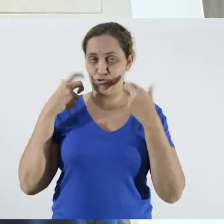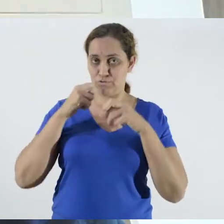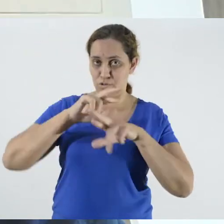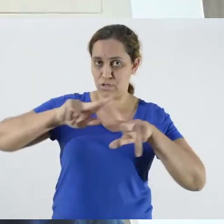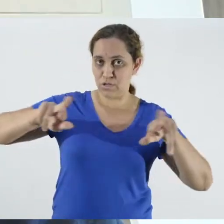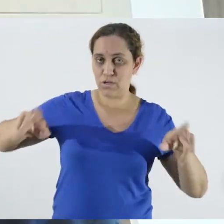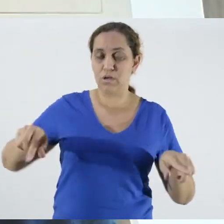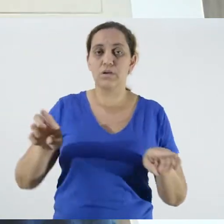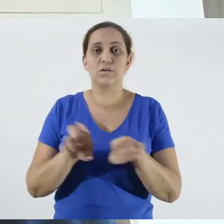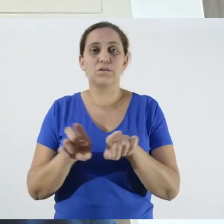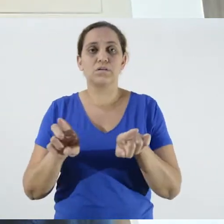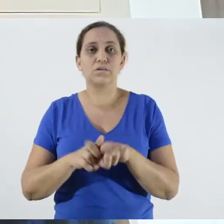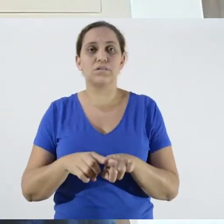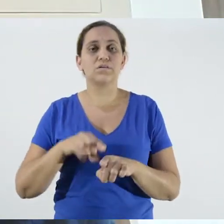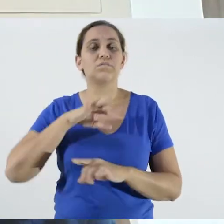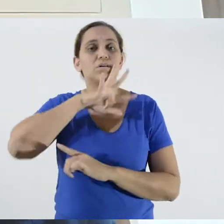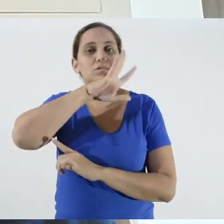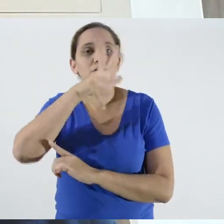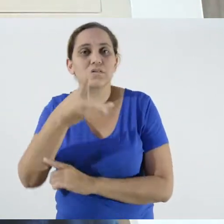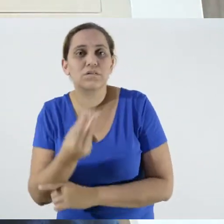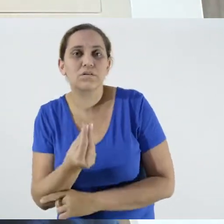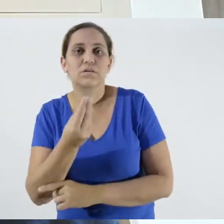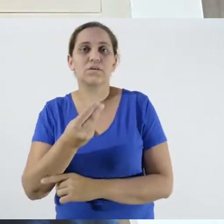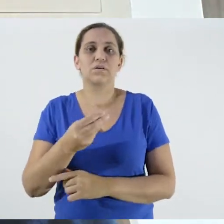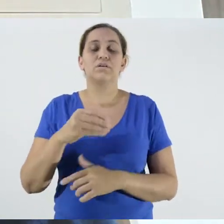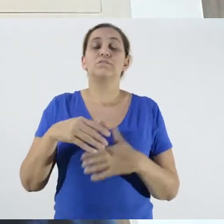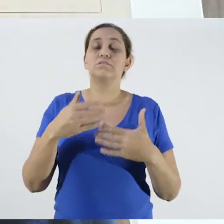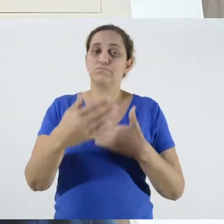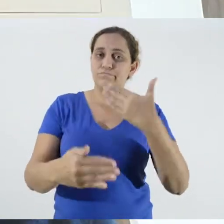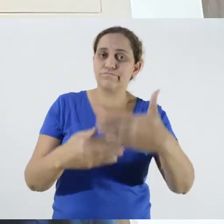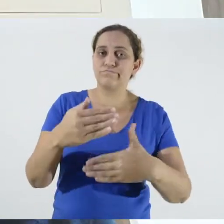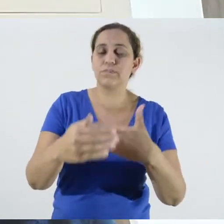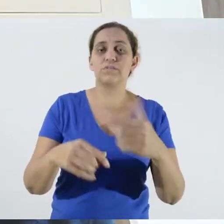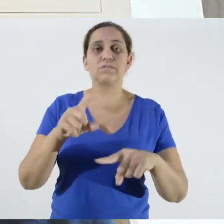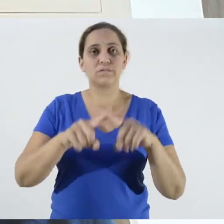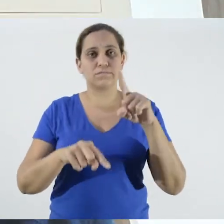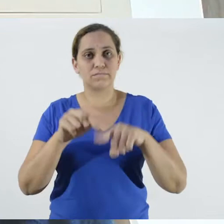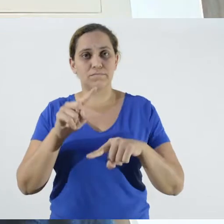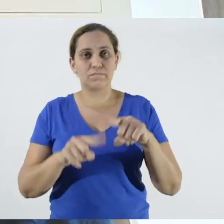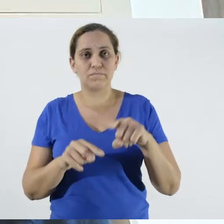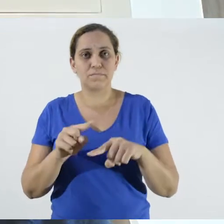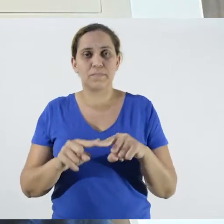of that material. You can see